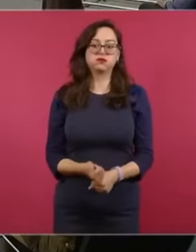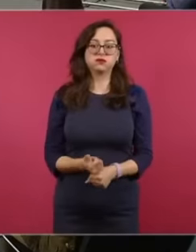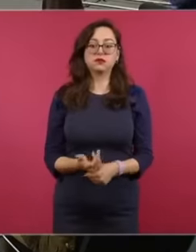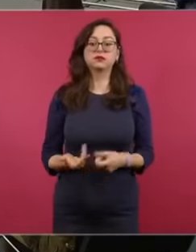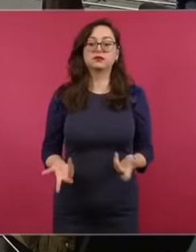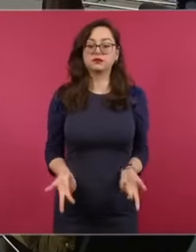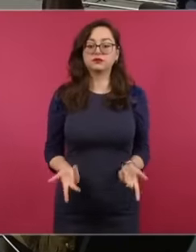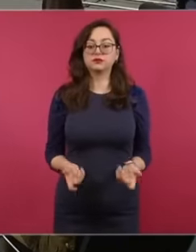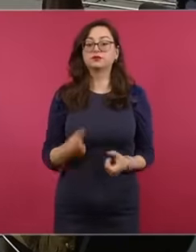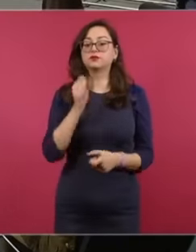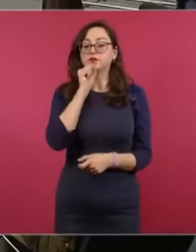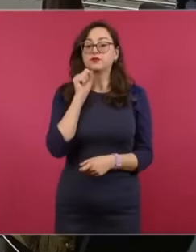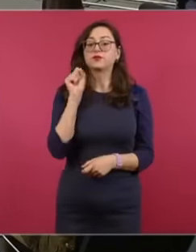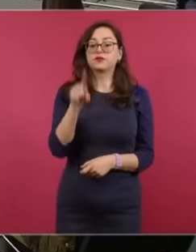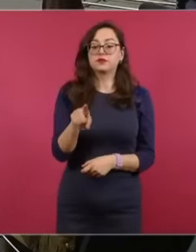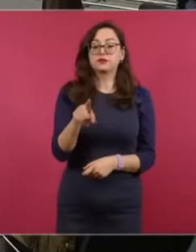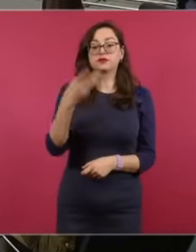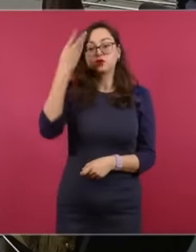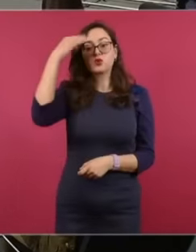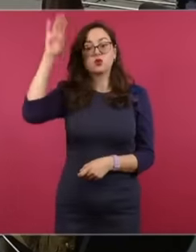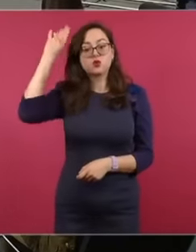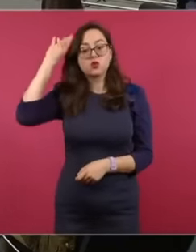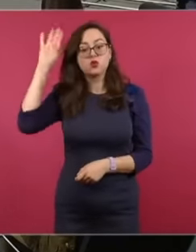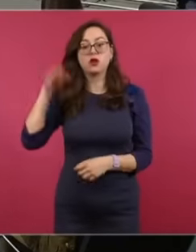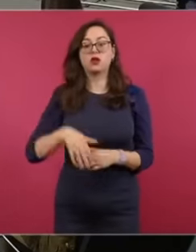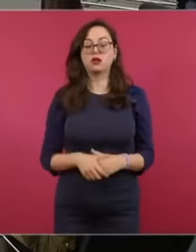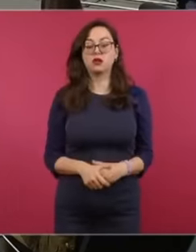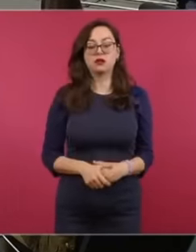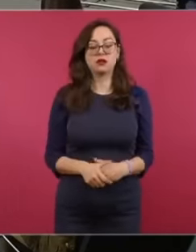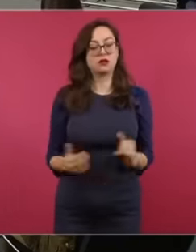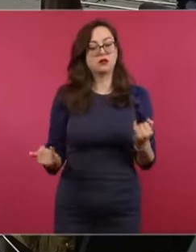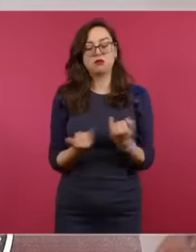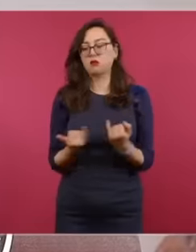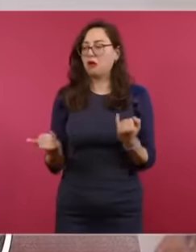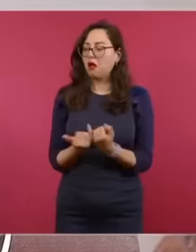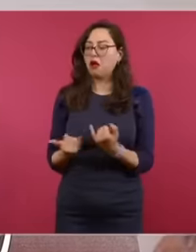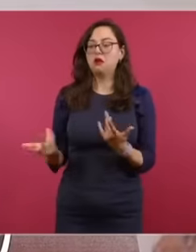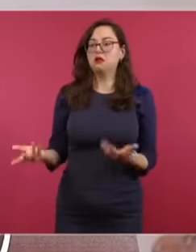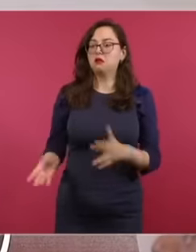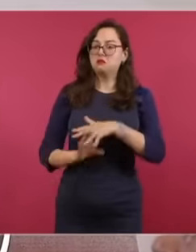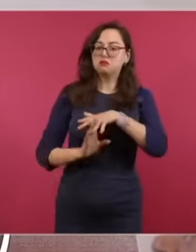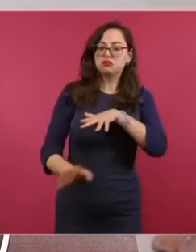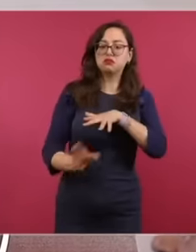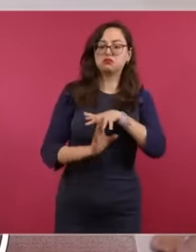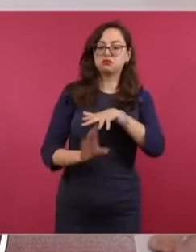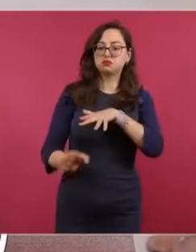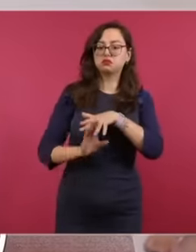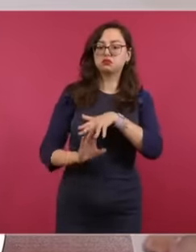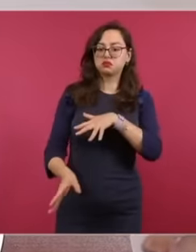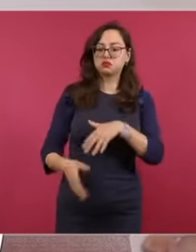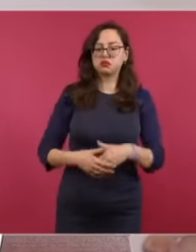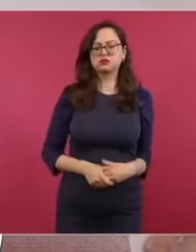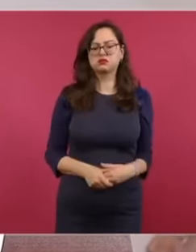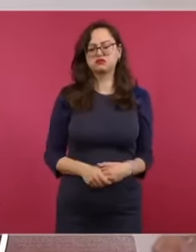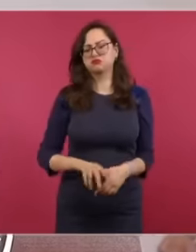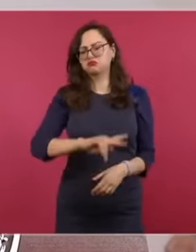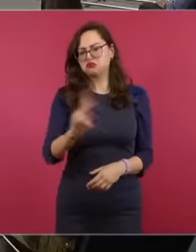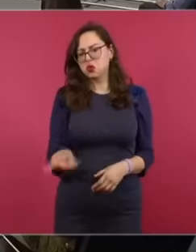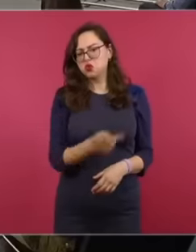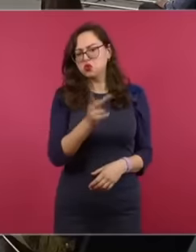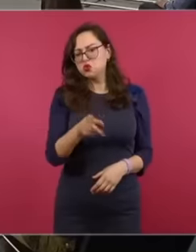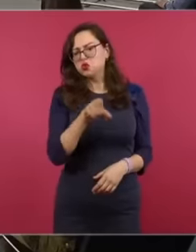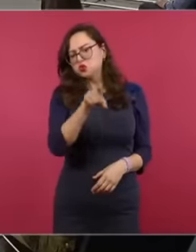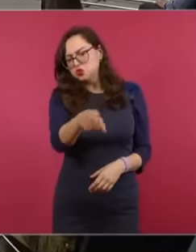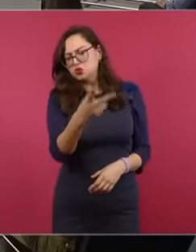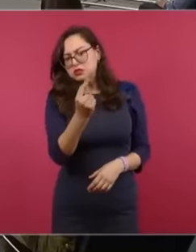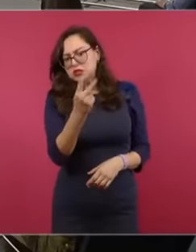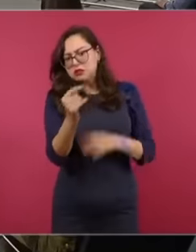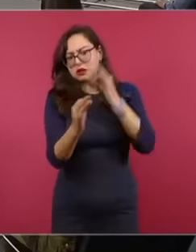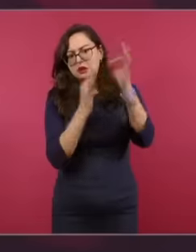case of Cuba. Let's see in your program you question the blockade of